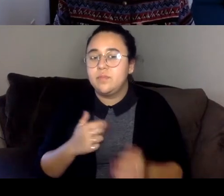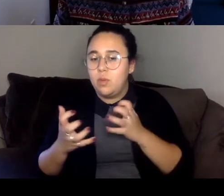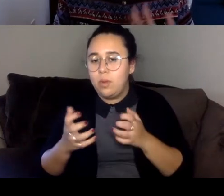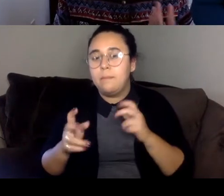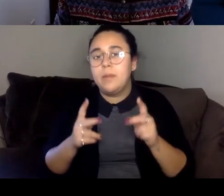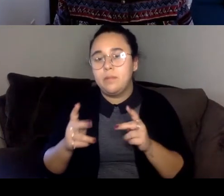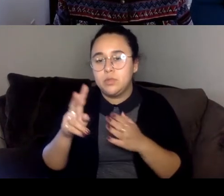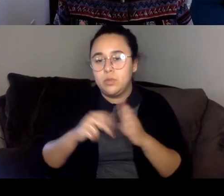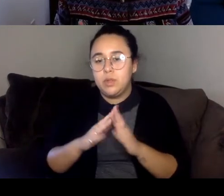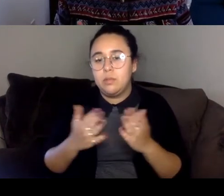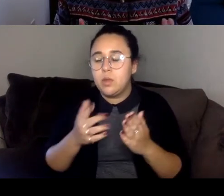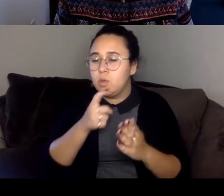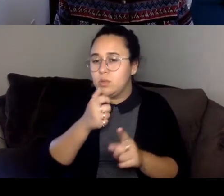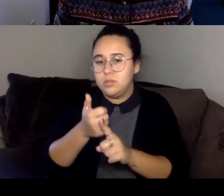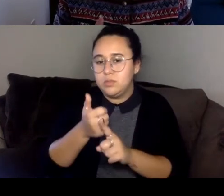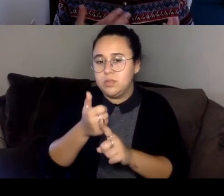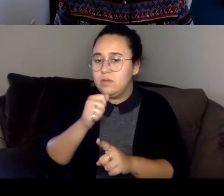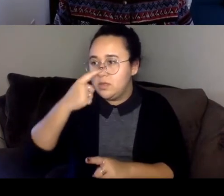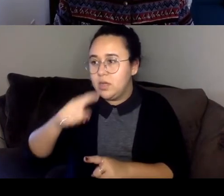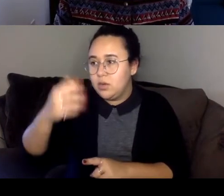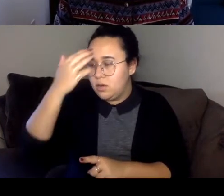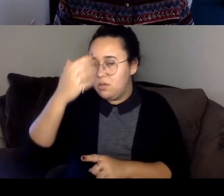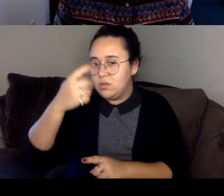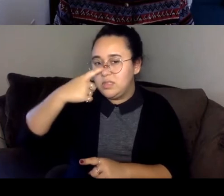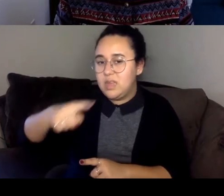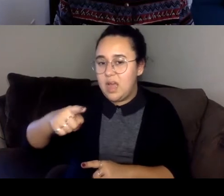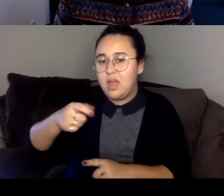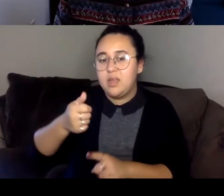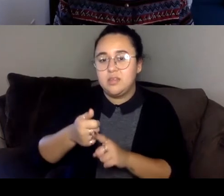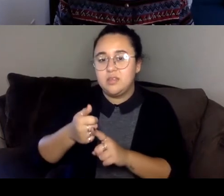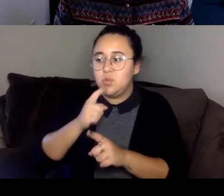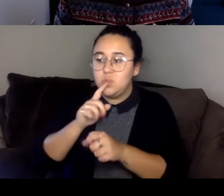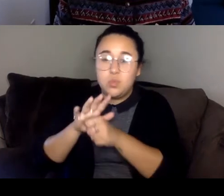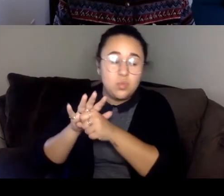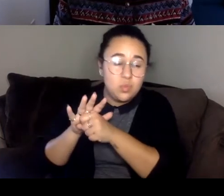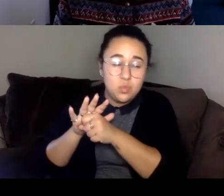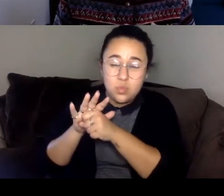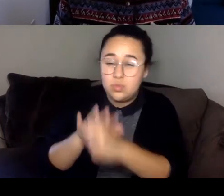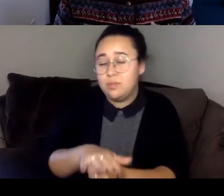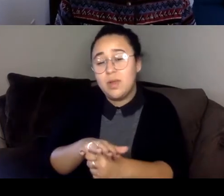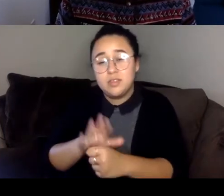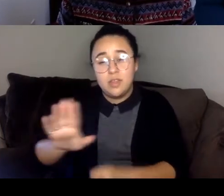who weren't Thai also to know that like Thailand is actively suppressing this history and suppressing